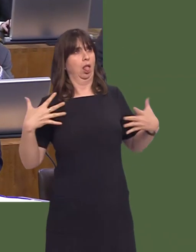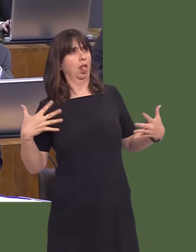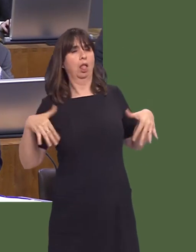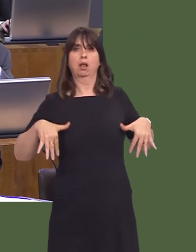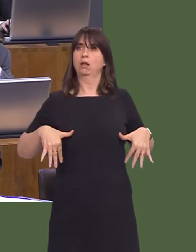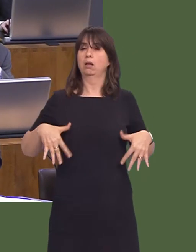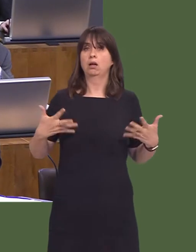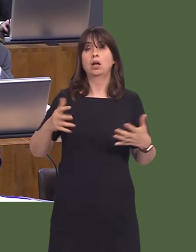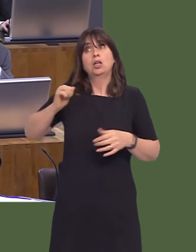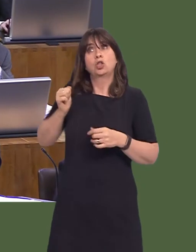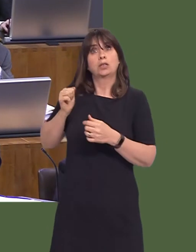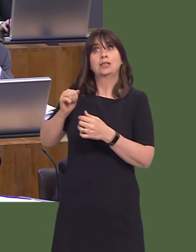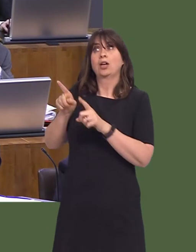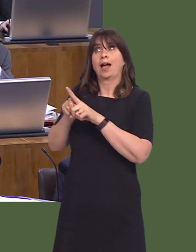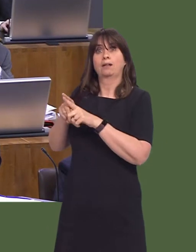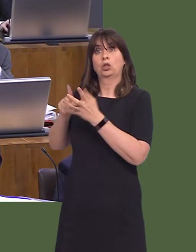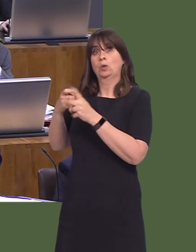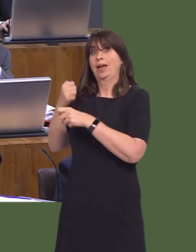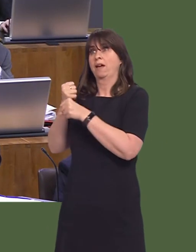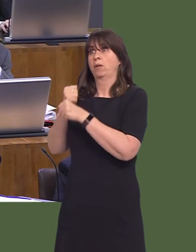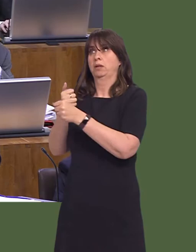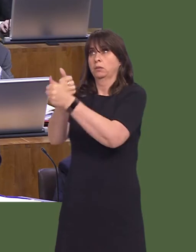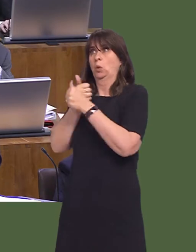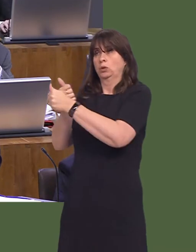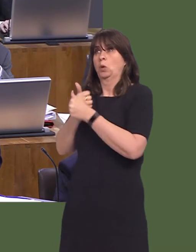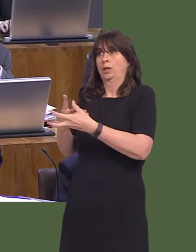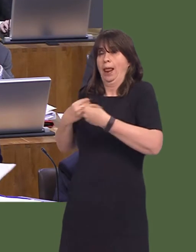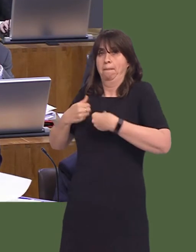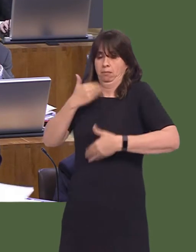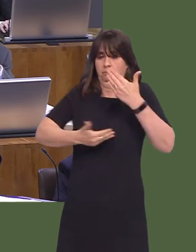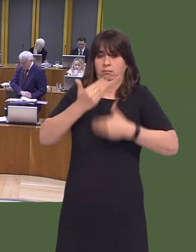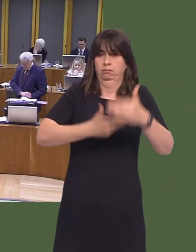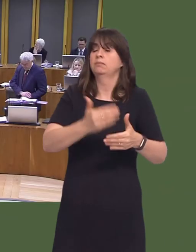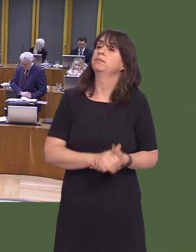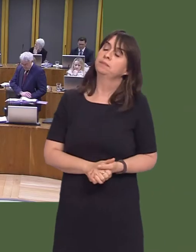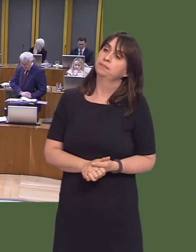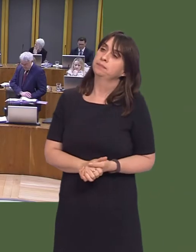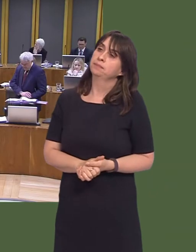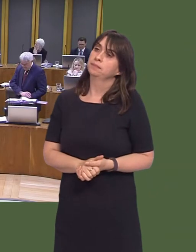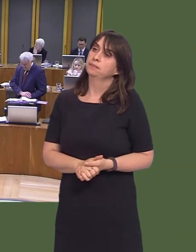including the Scottish and UK Governments, to help us to set the direction that will drive our work. Jayne Bryant AM: Thank you, First Minister.